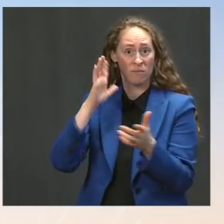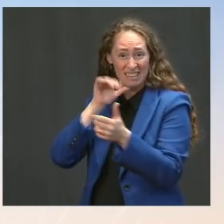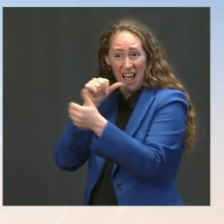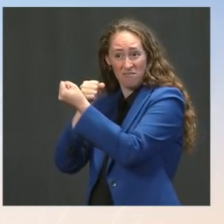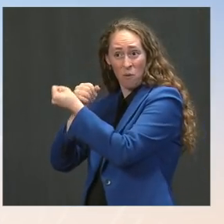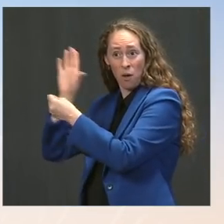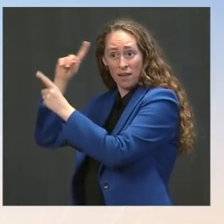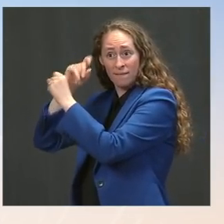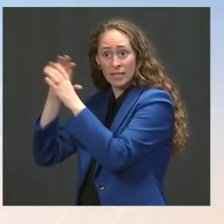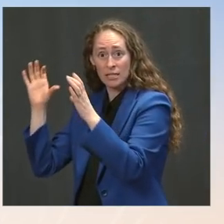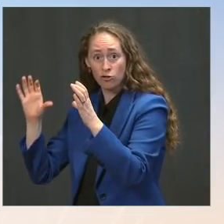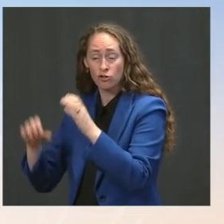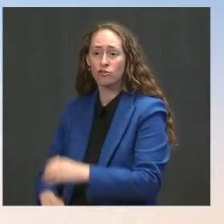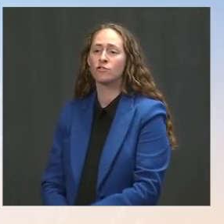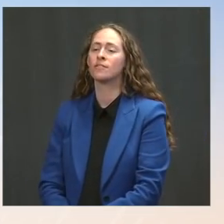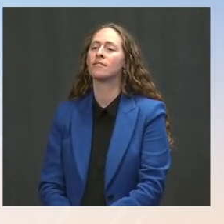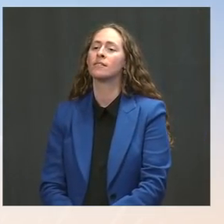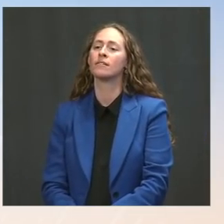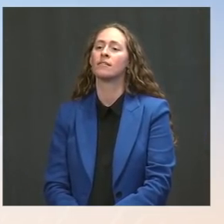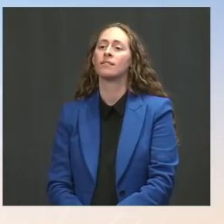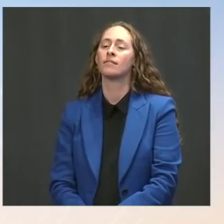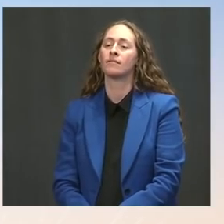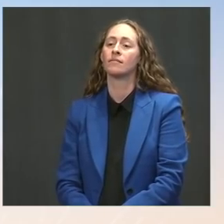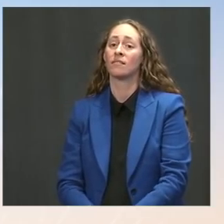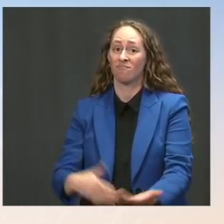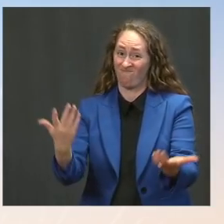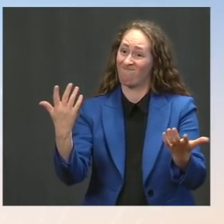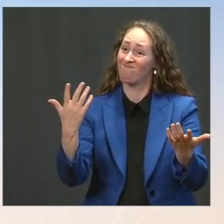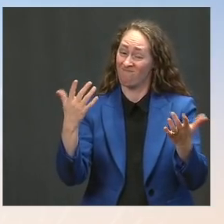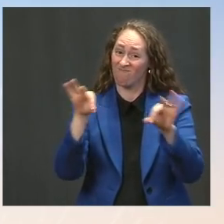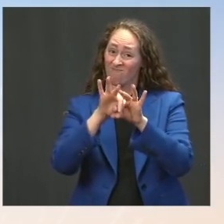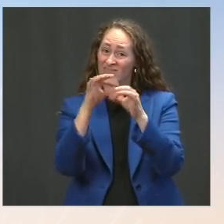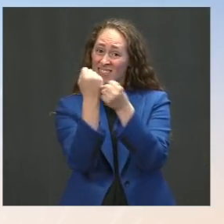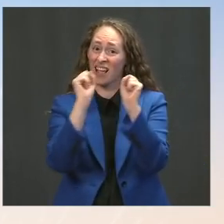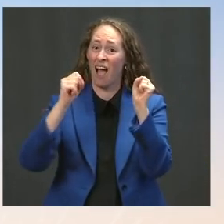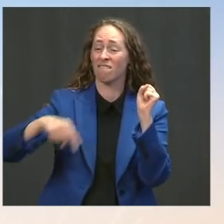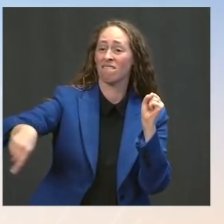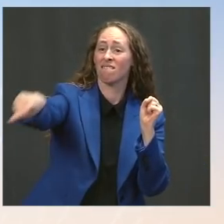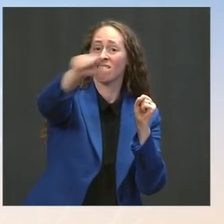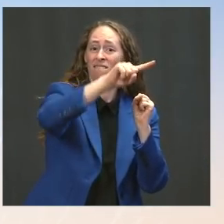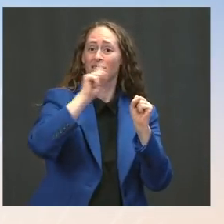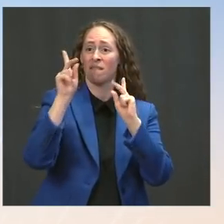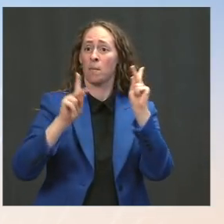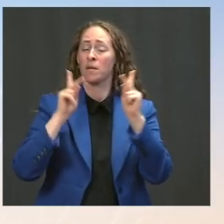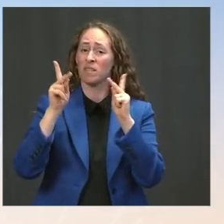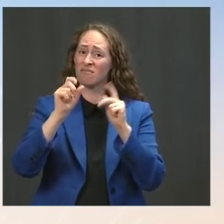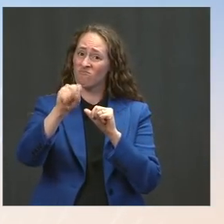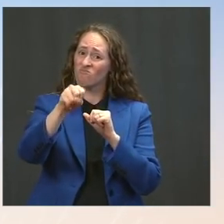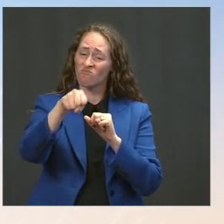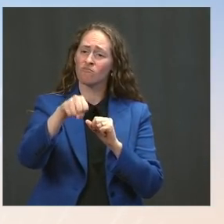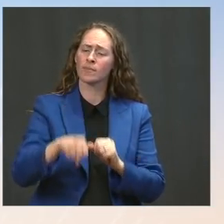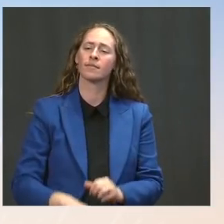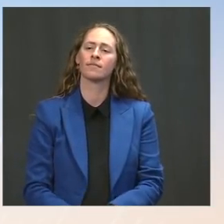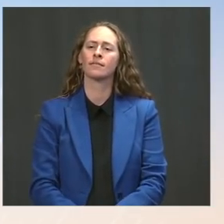and that's the most important -- important factor, in our view. And so we're seeing institutions,